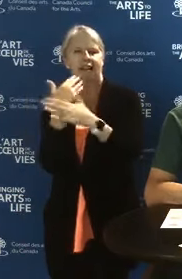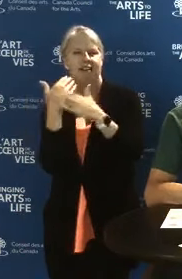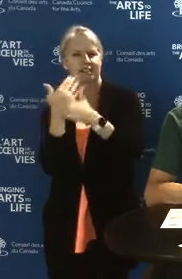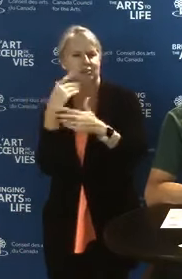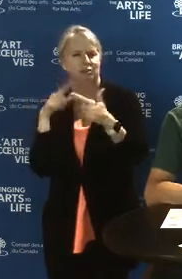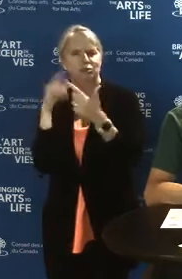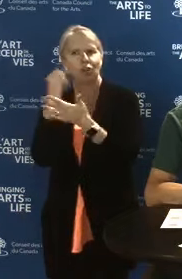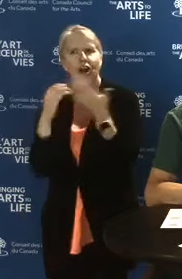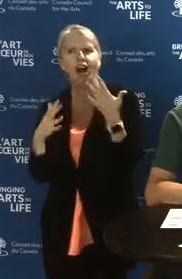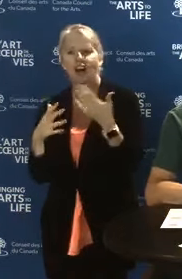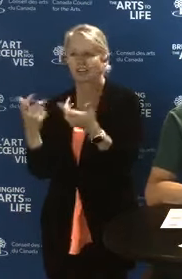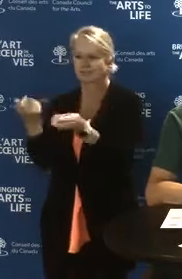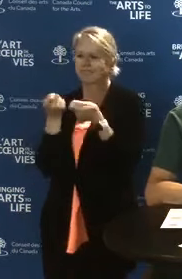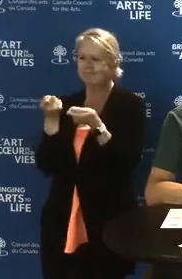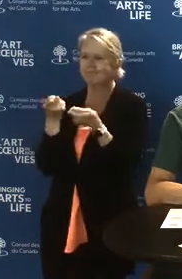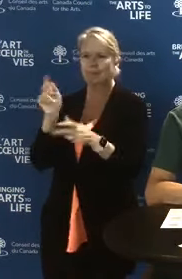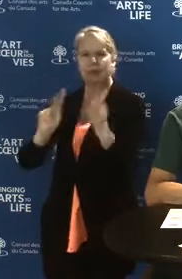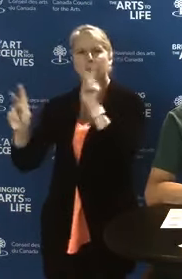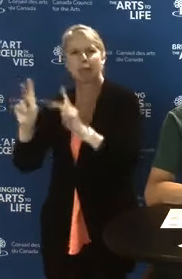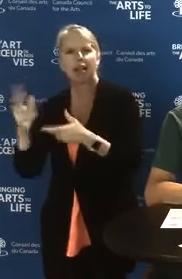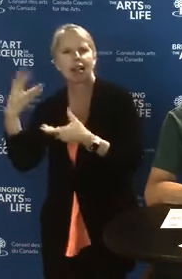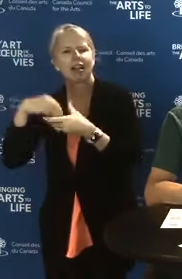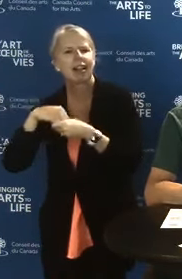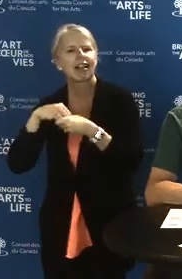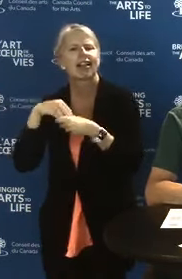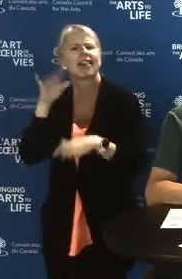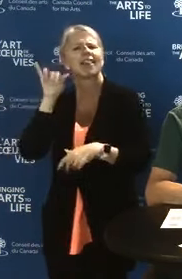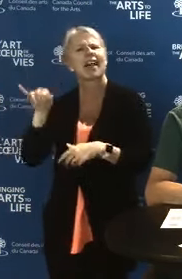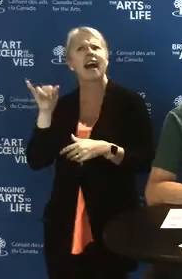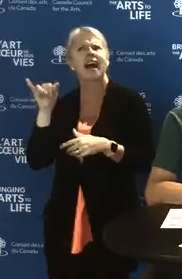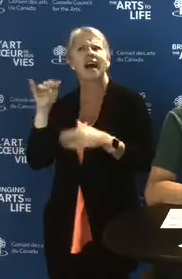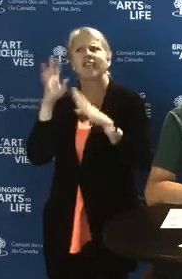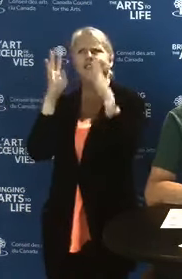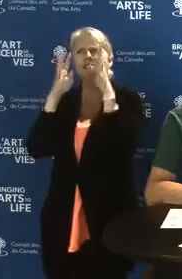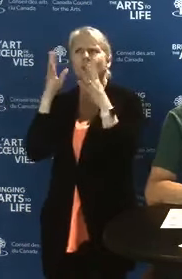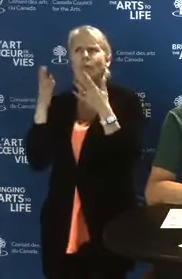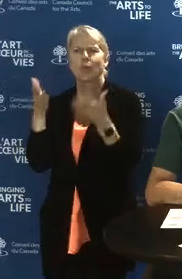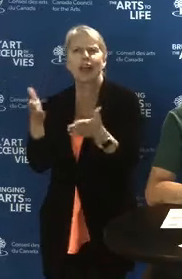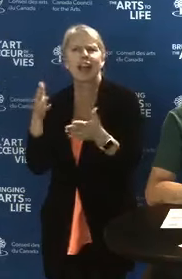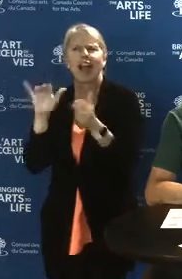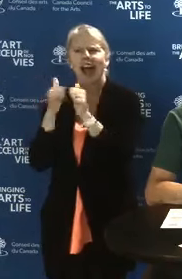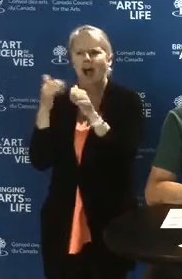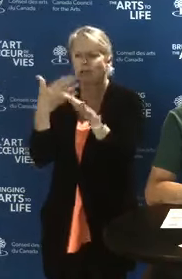It is the area of support for innovative ways to share the works of Canadian artists